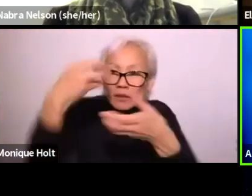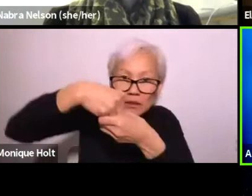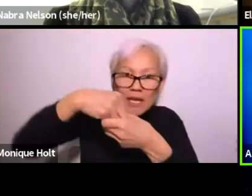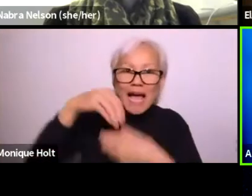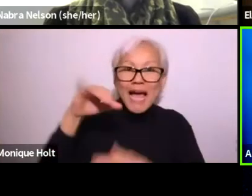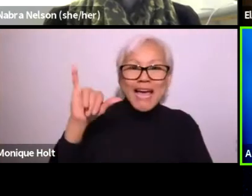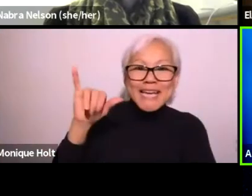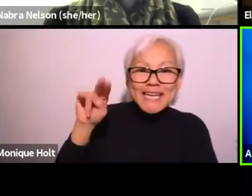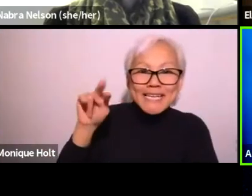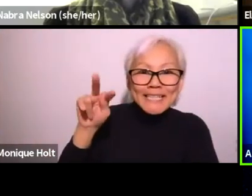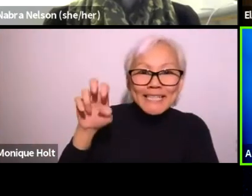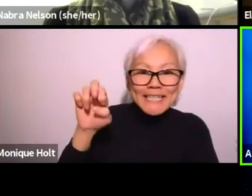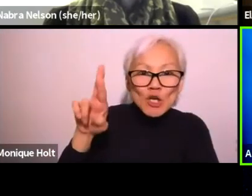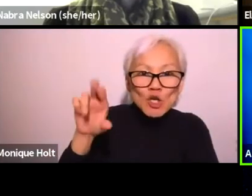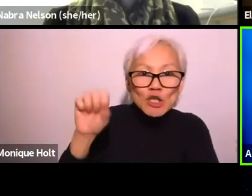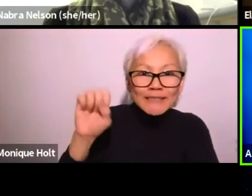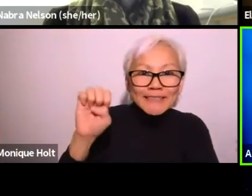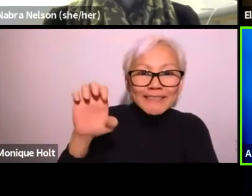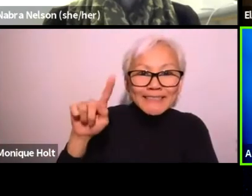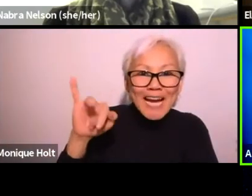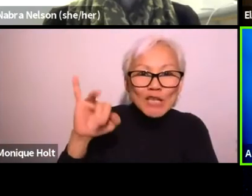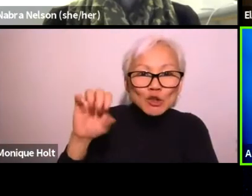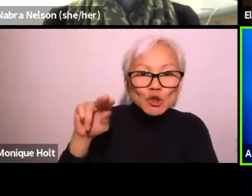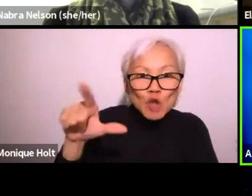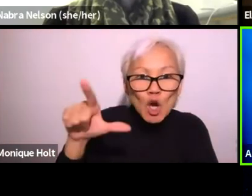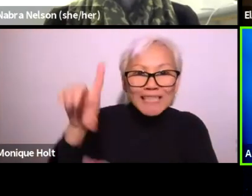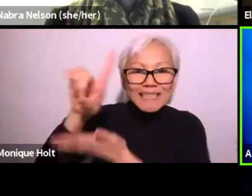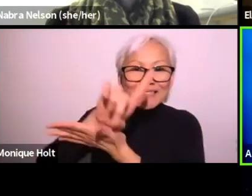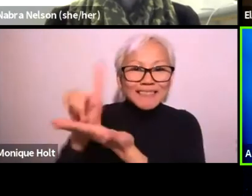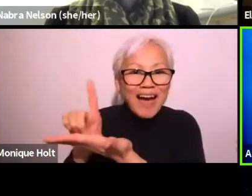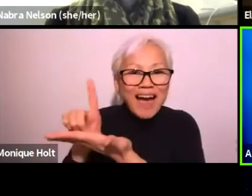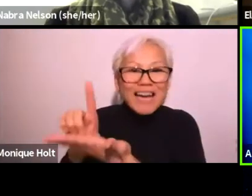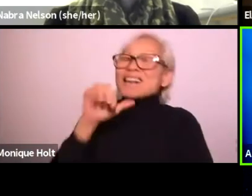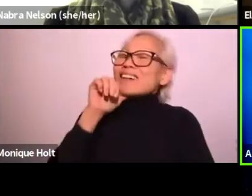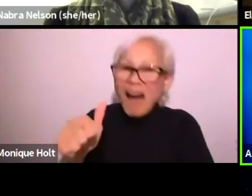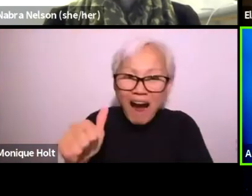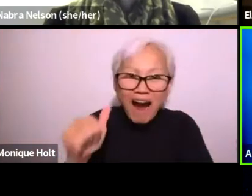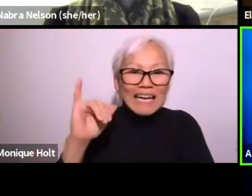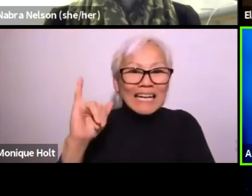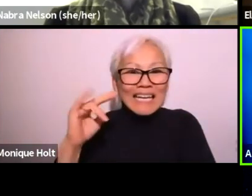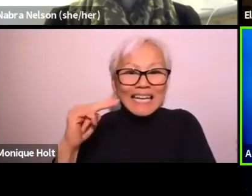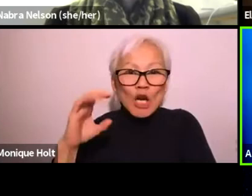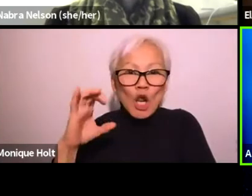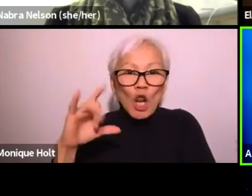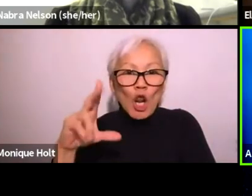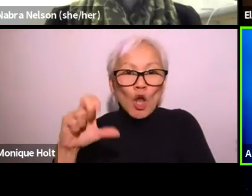and that has already been incorporated. It's intersectional design,